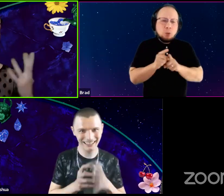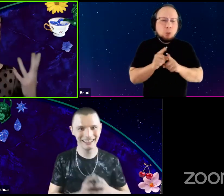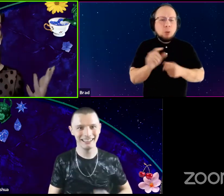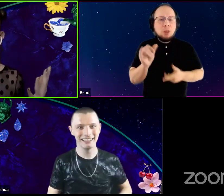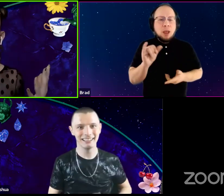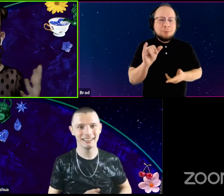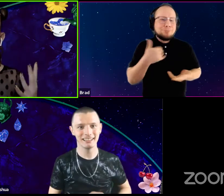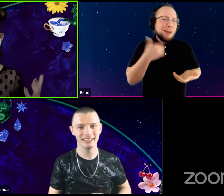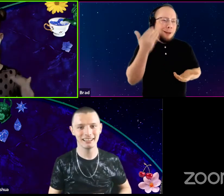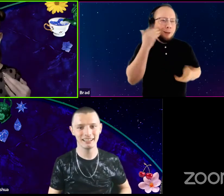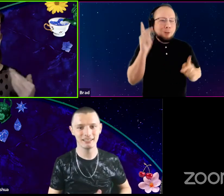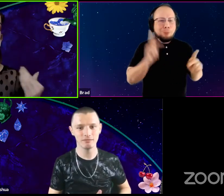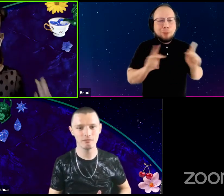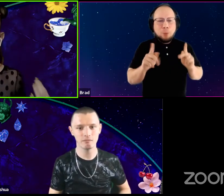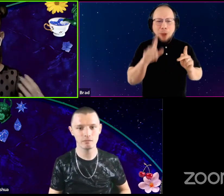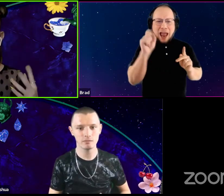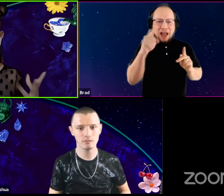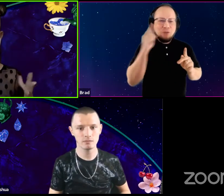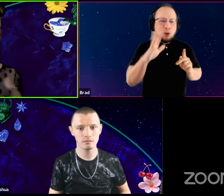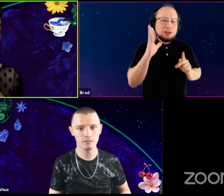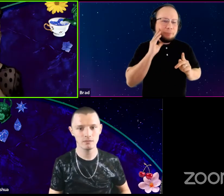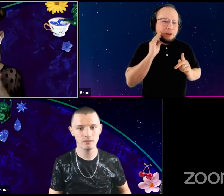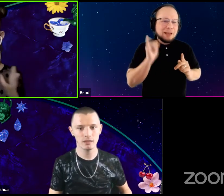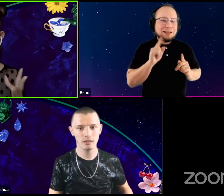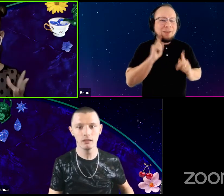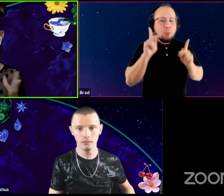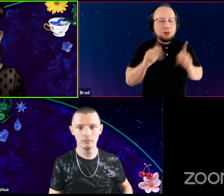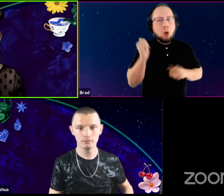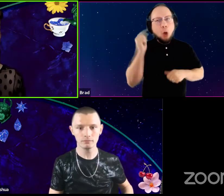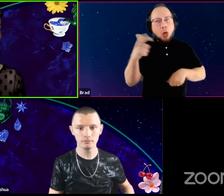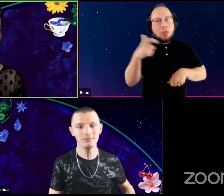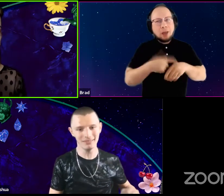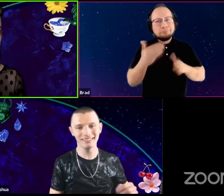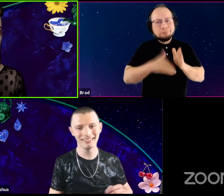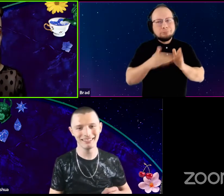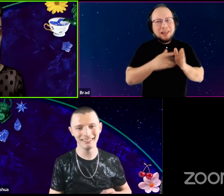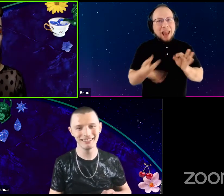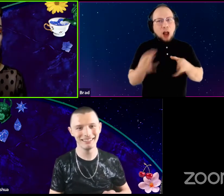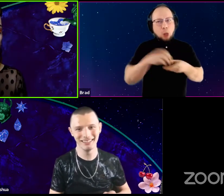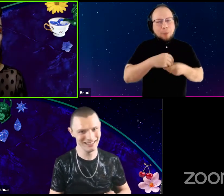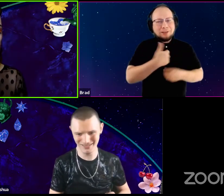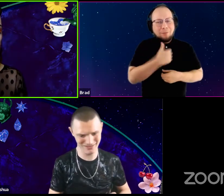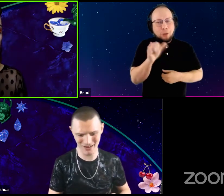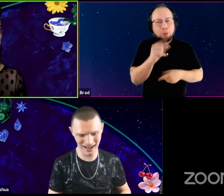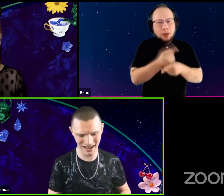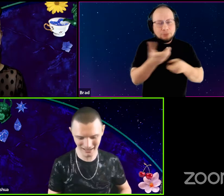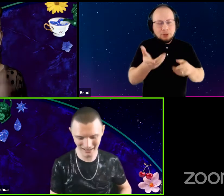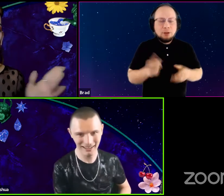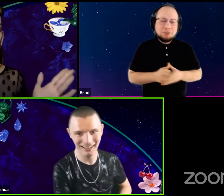that people ask you about your experiences as a deaf person all the time, including myself. Okay.